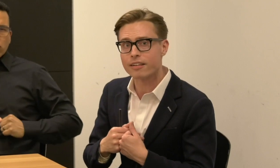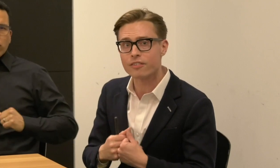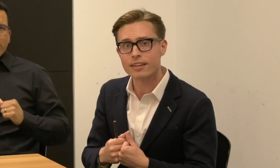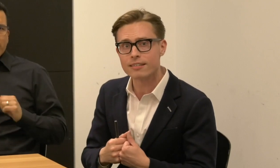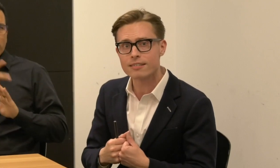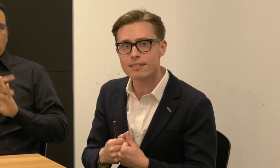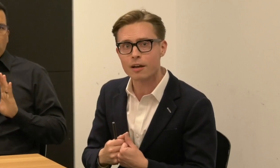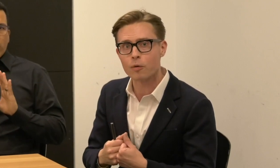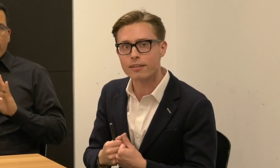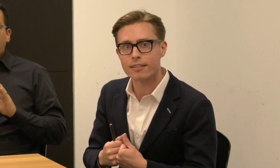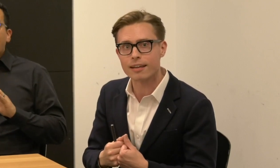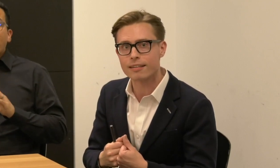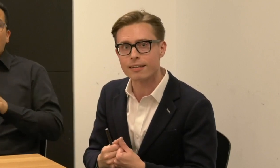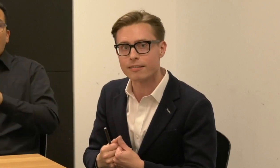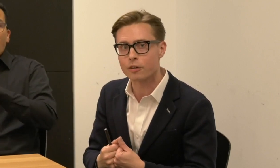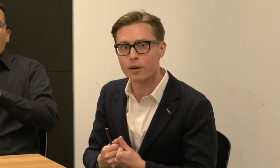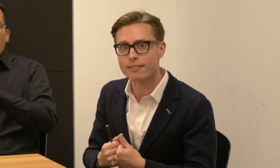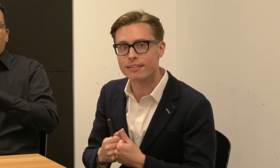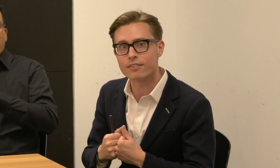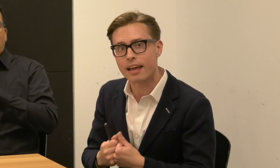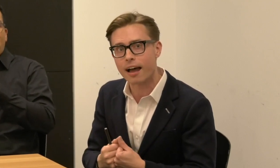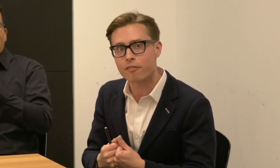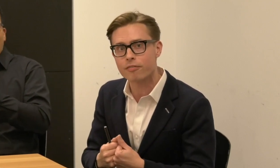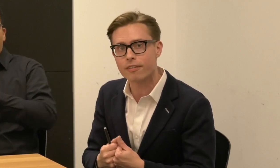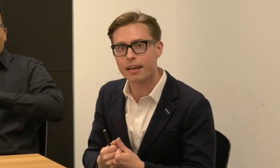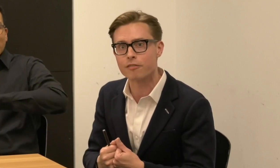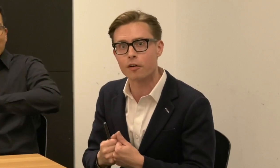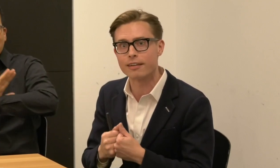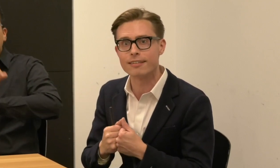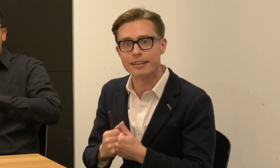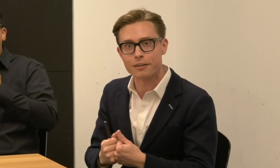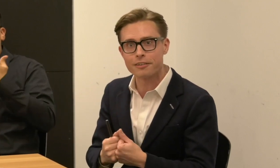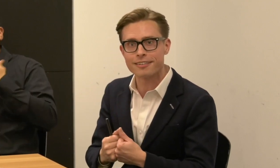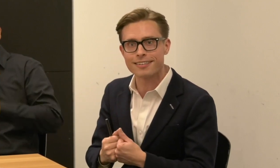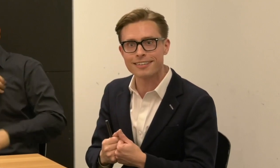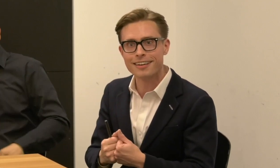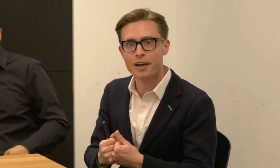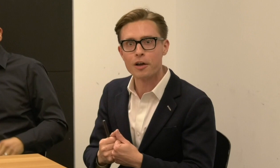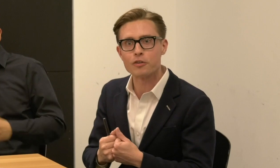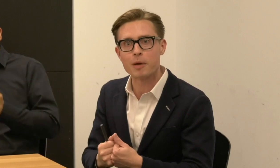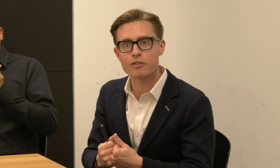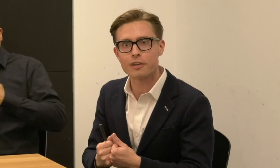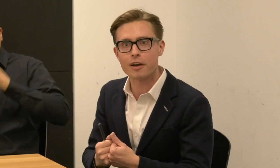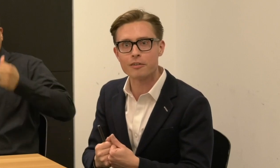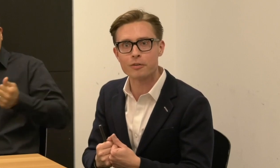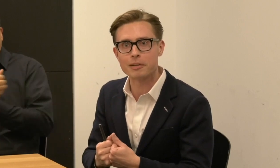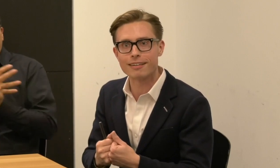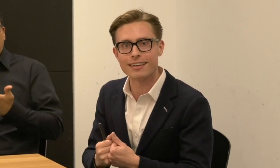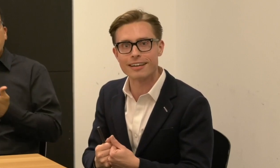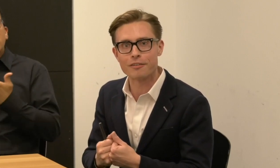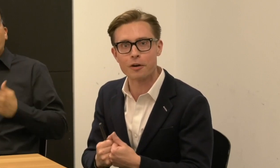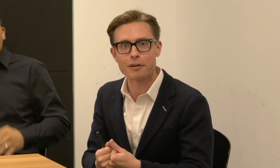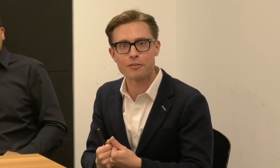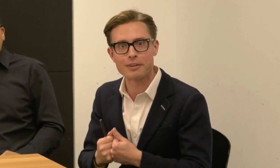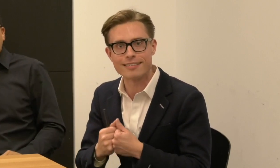I want to thank the Dance NYC staff and volunteers especially our Disability. Dance. Artistry. Task Force,